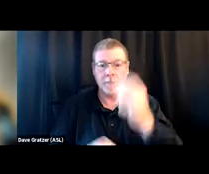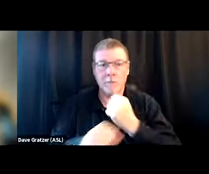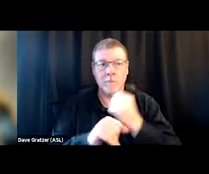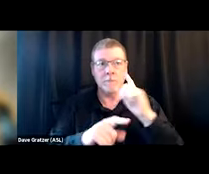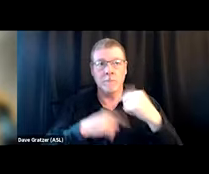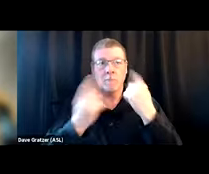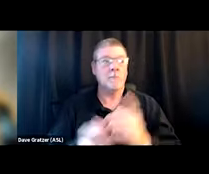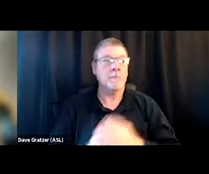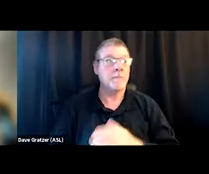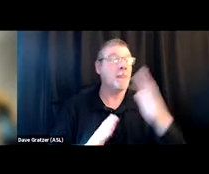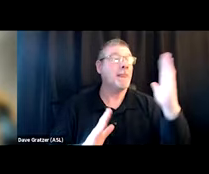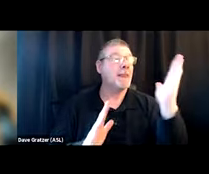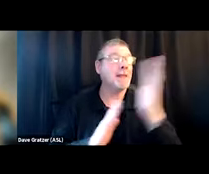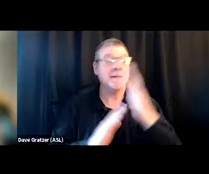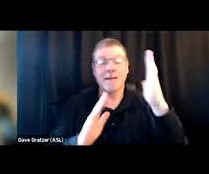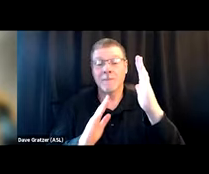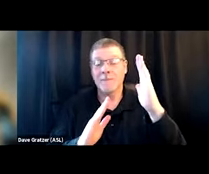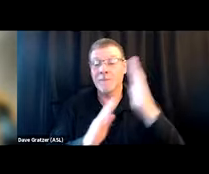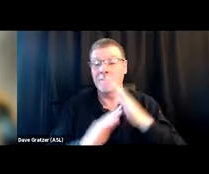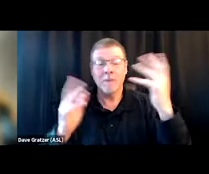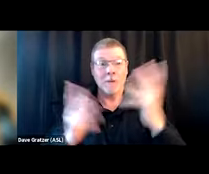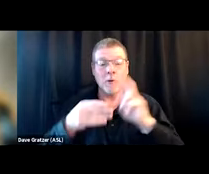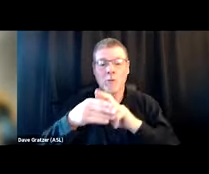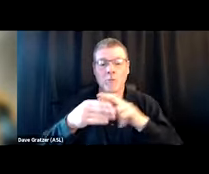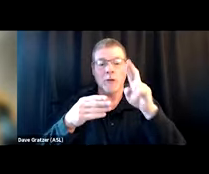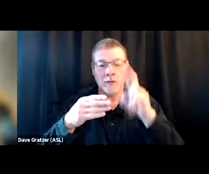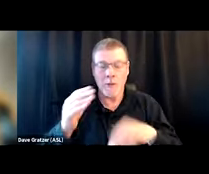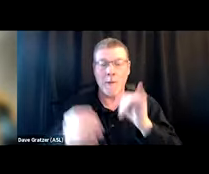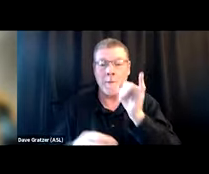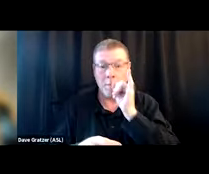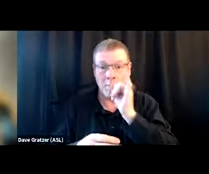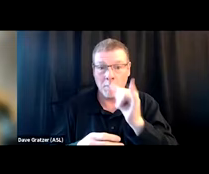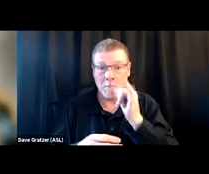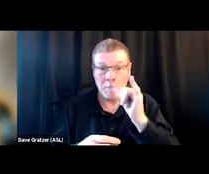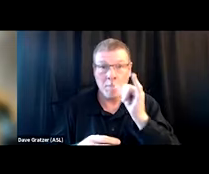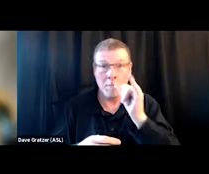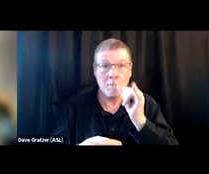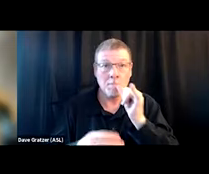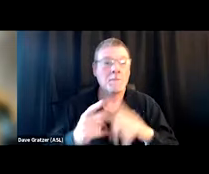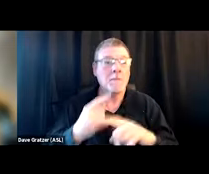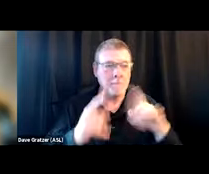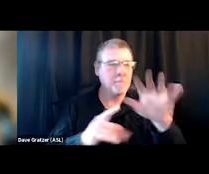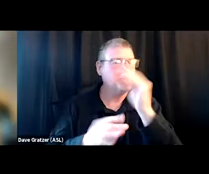Top hit, the results of pipe distribution at their organization. This is nationwide.